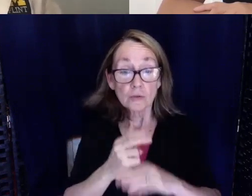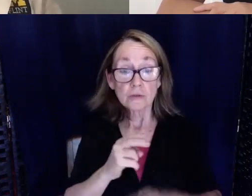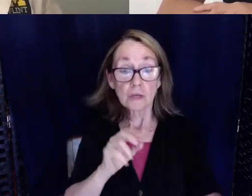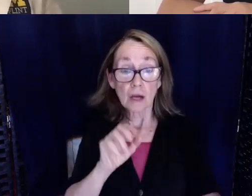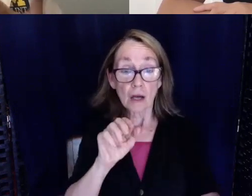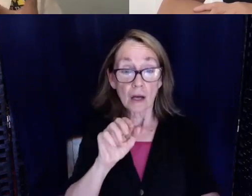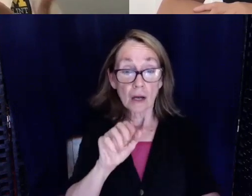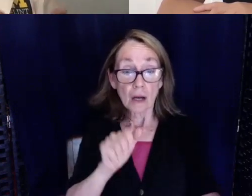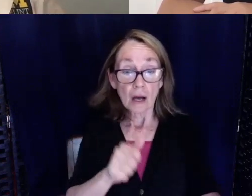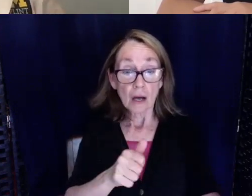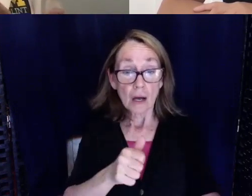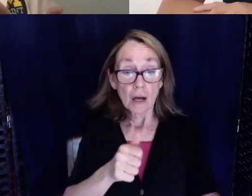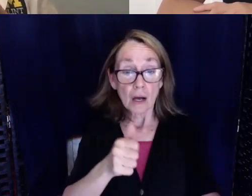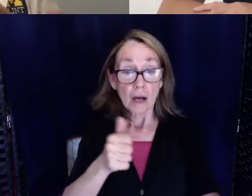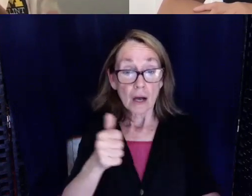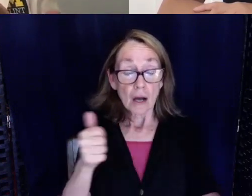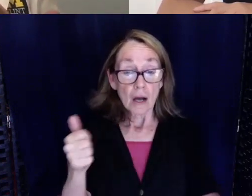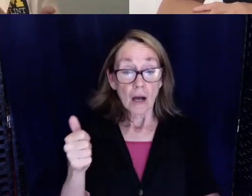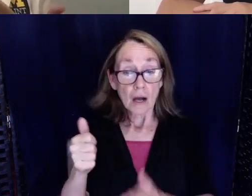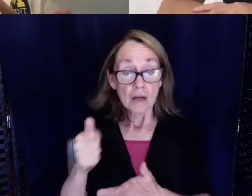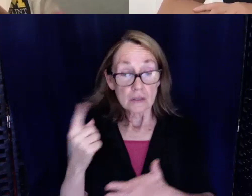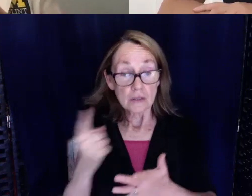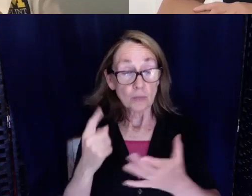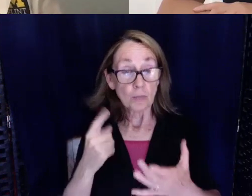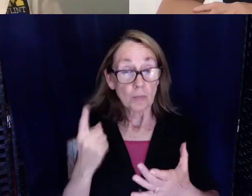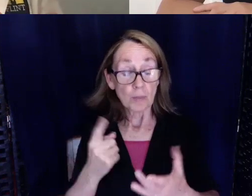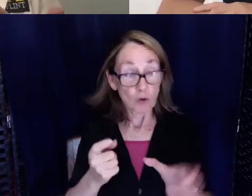already voice transcribing apps out there you could try that.